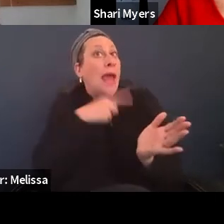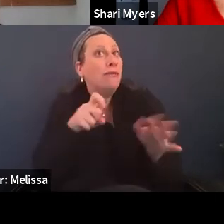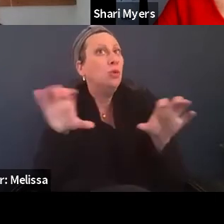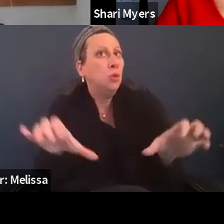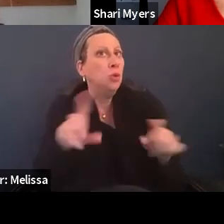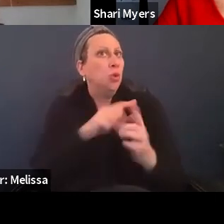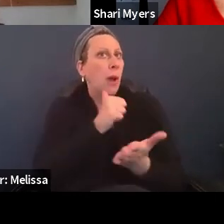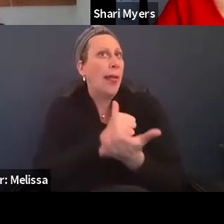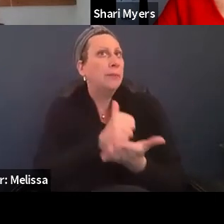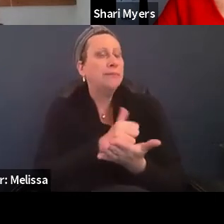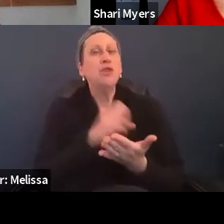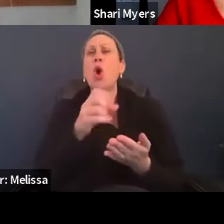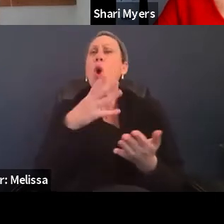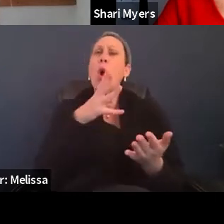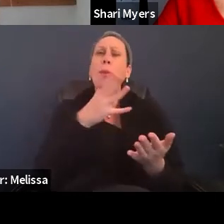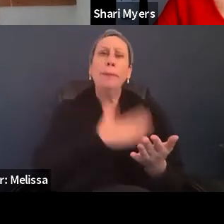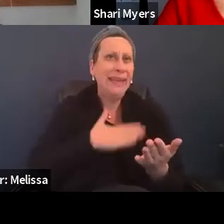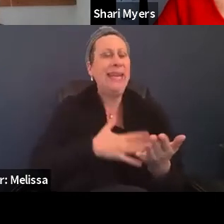So please speak up. That's very important.